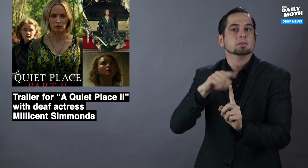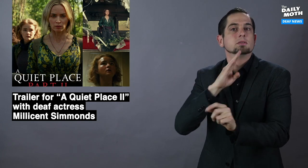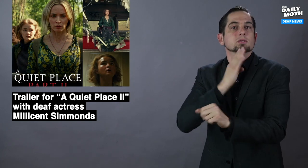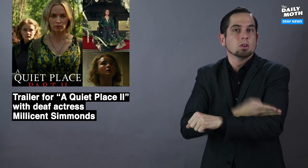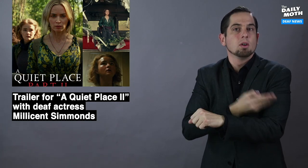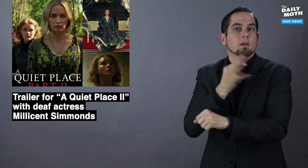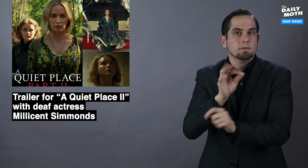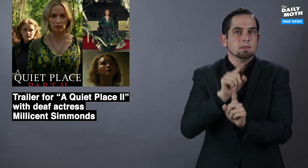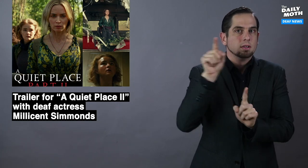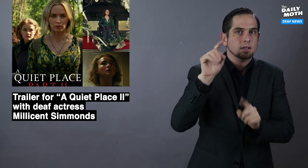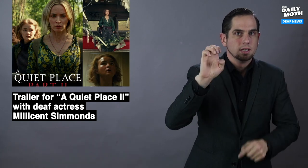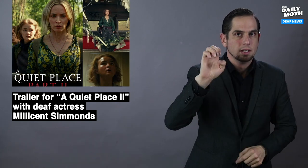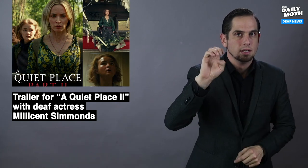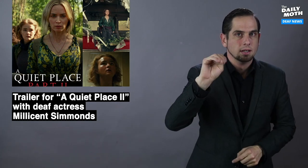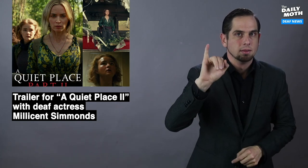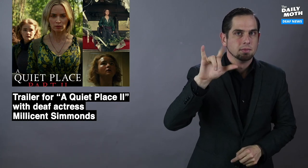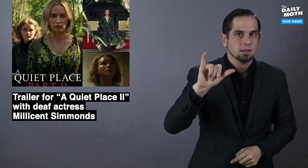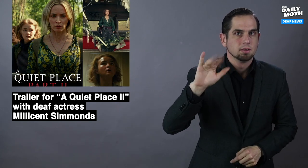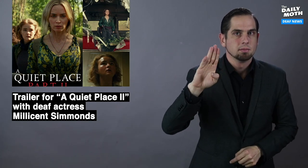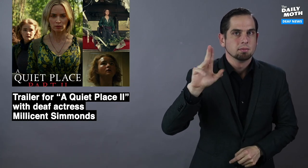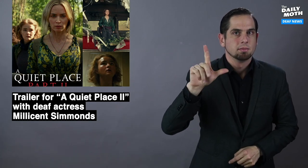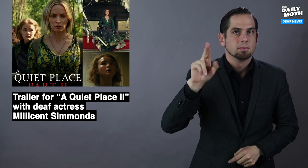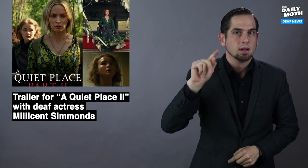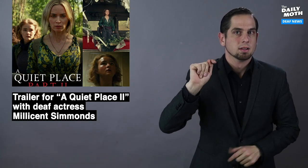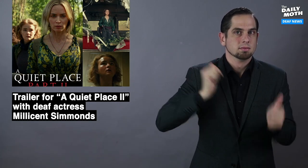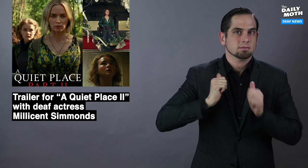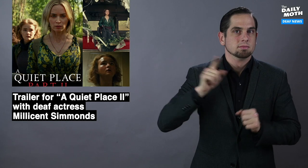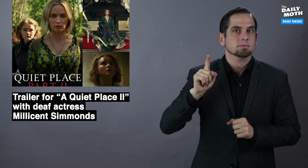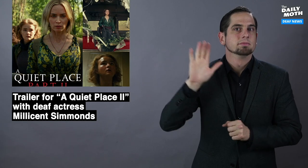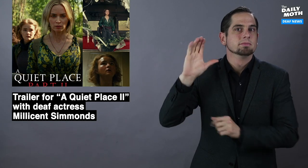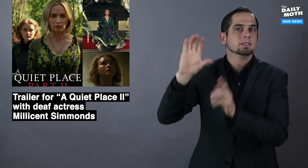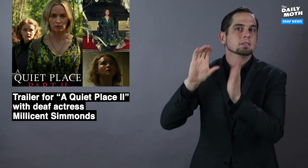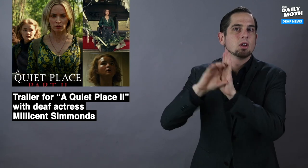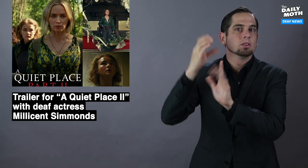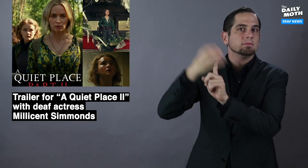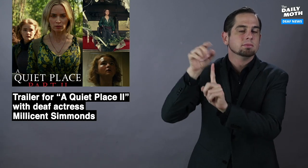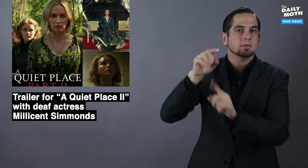the daughter of Emily Blunt's character,